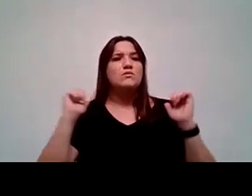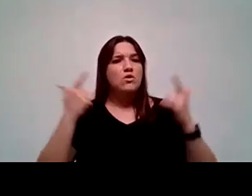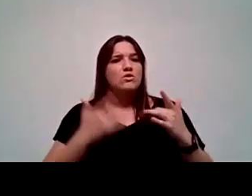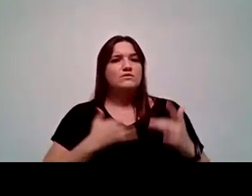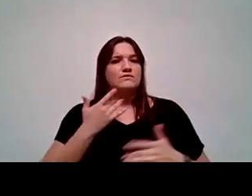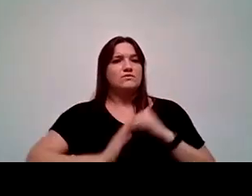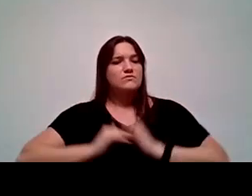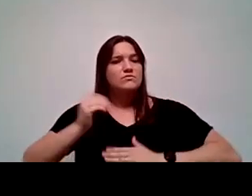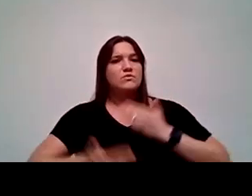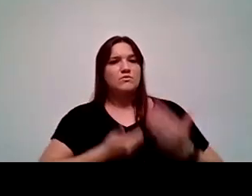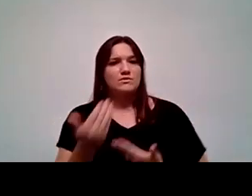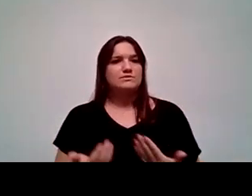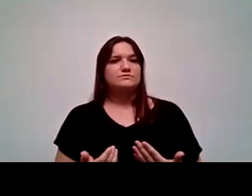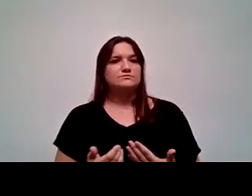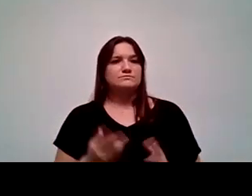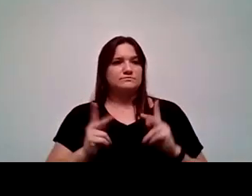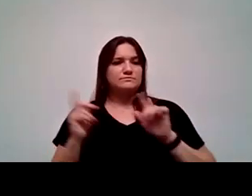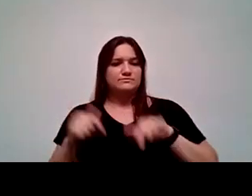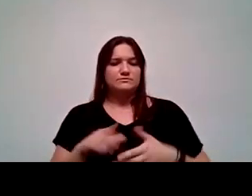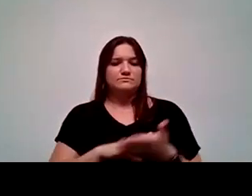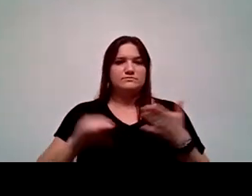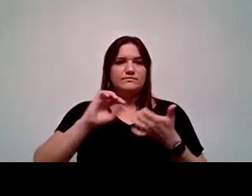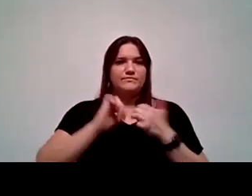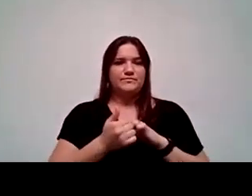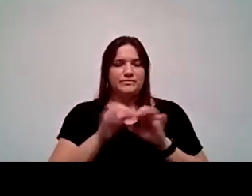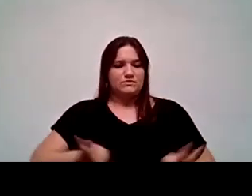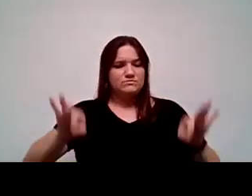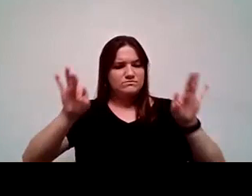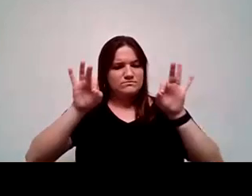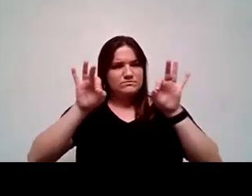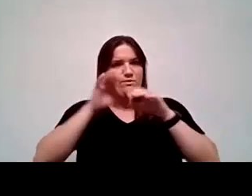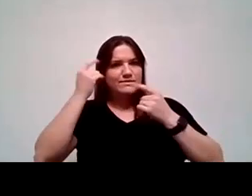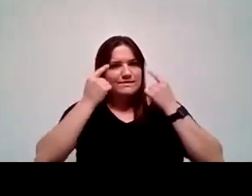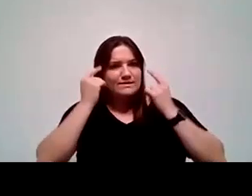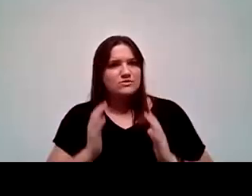this is a place where people come to learn how to be critical thinkers. And this is this is what we want to stress.